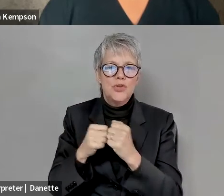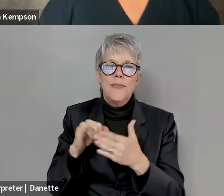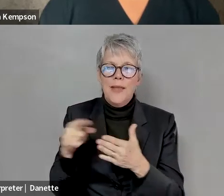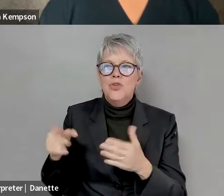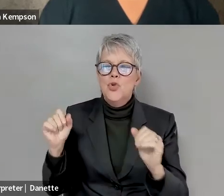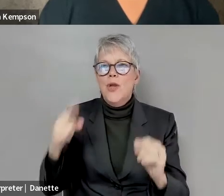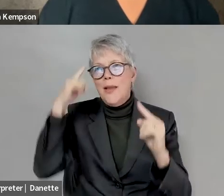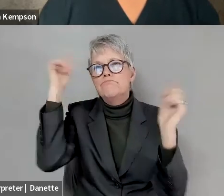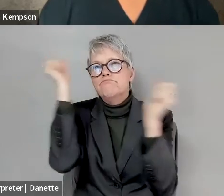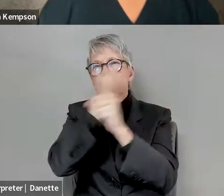Kelly Crosbie: And